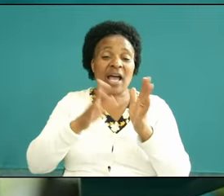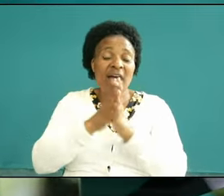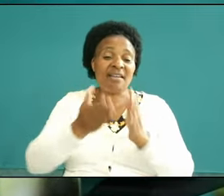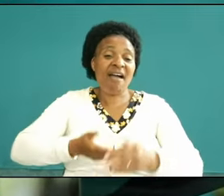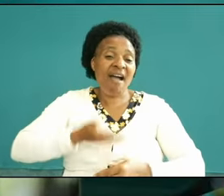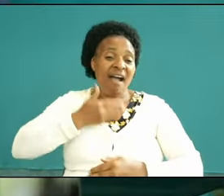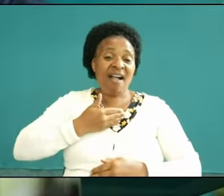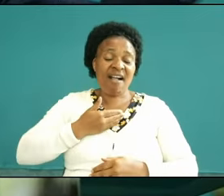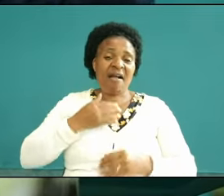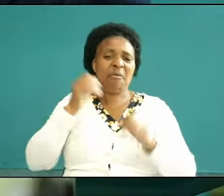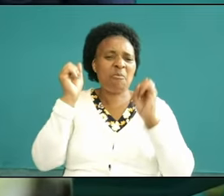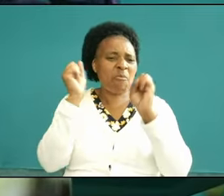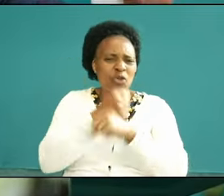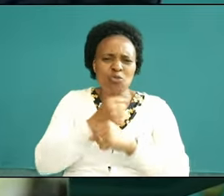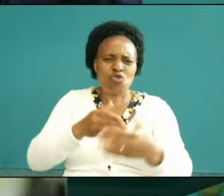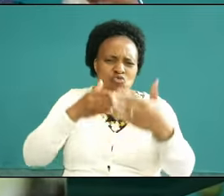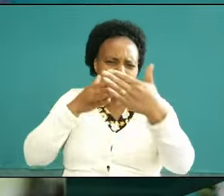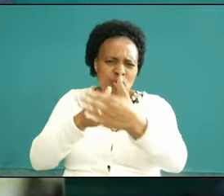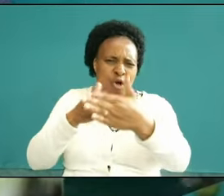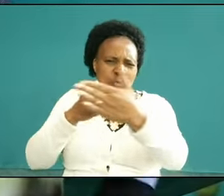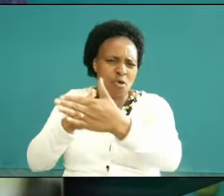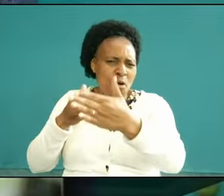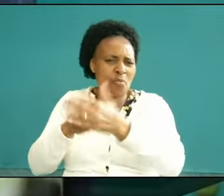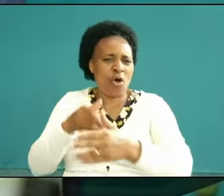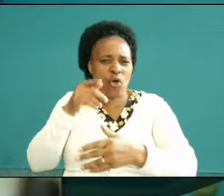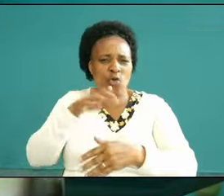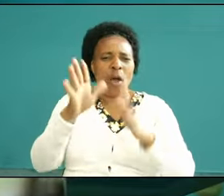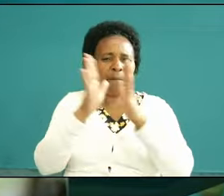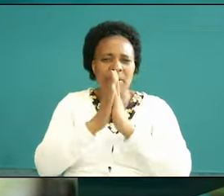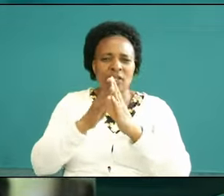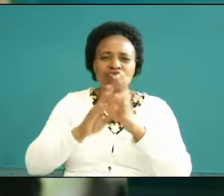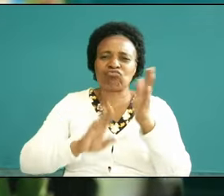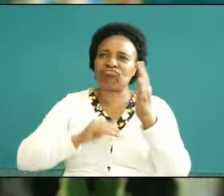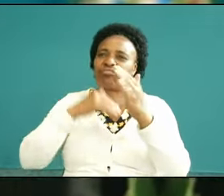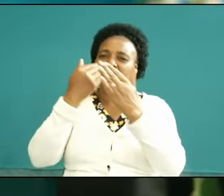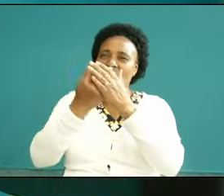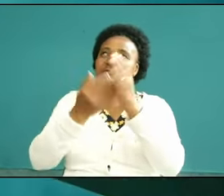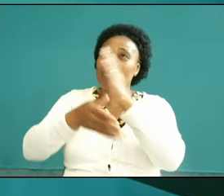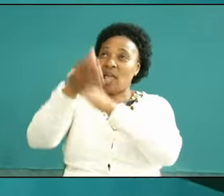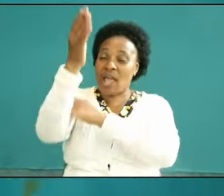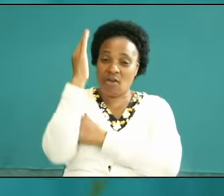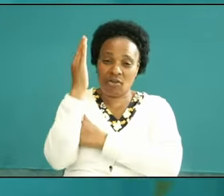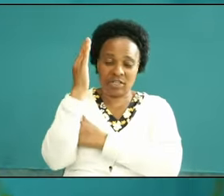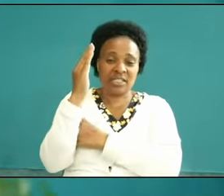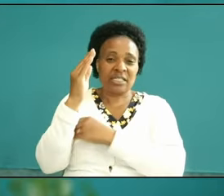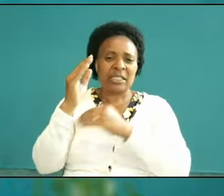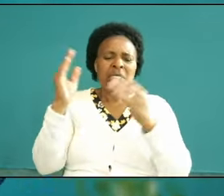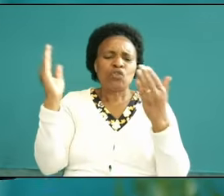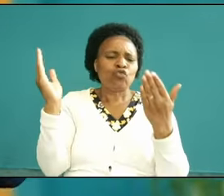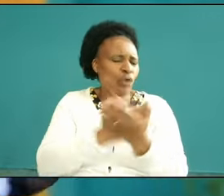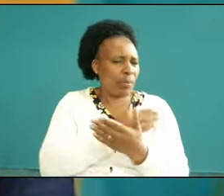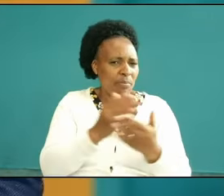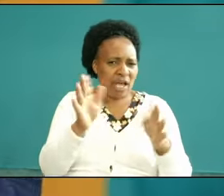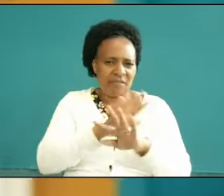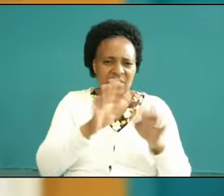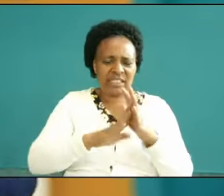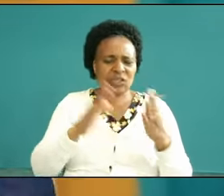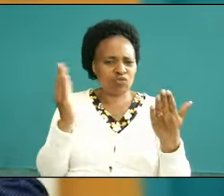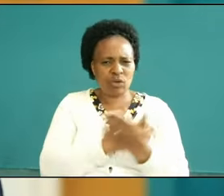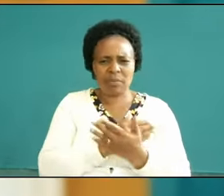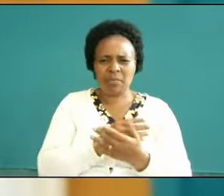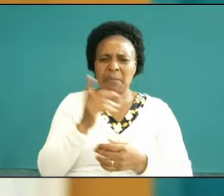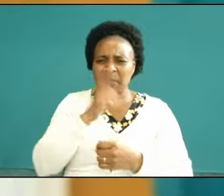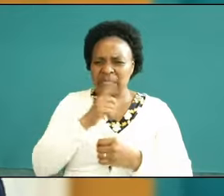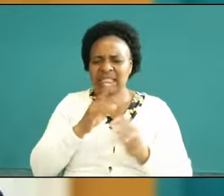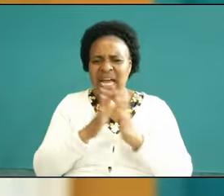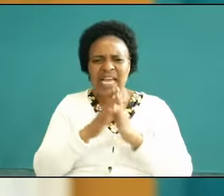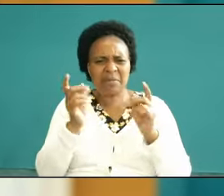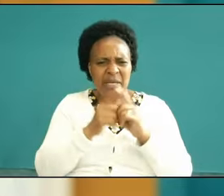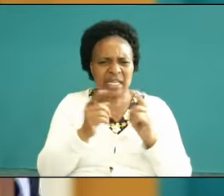sland along everything that is a for remove it now when you remove bitterness and pain and